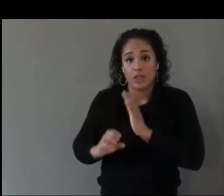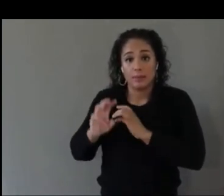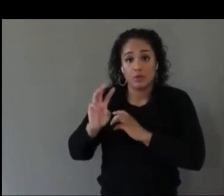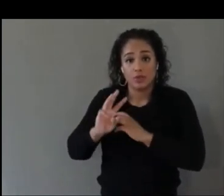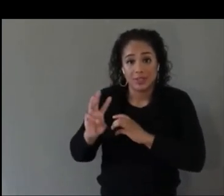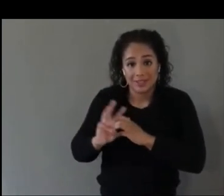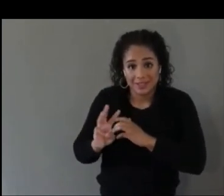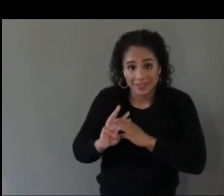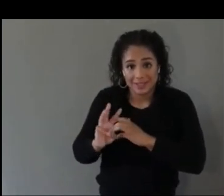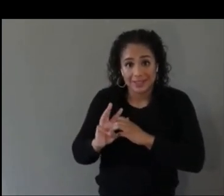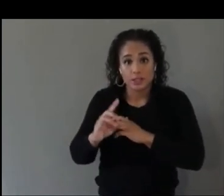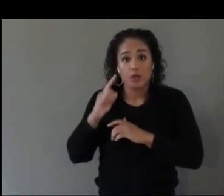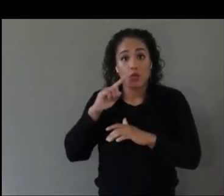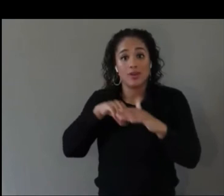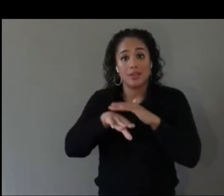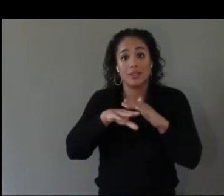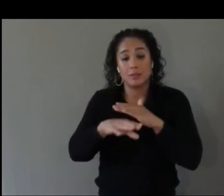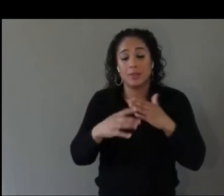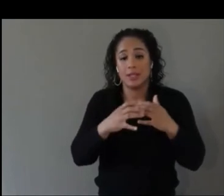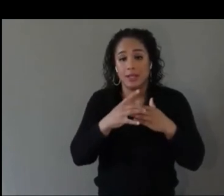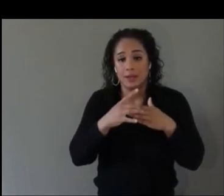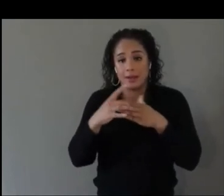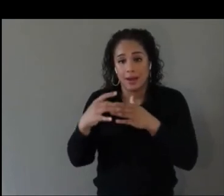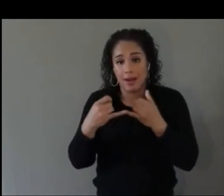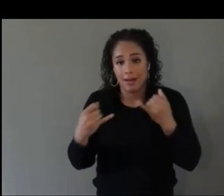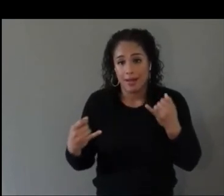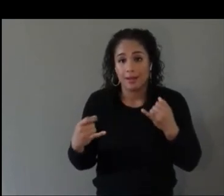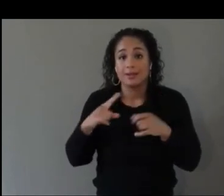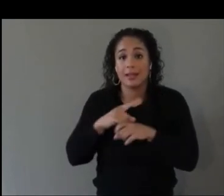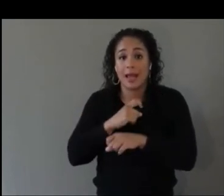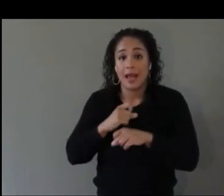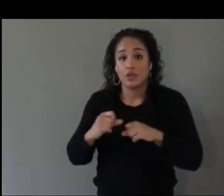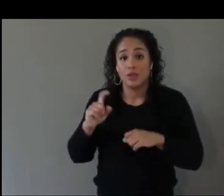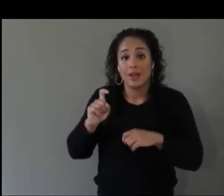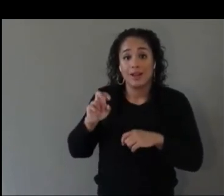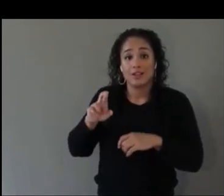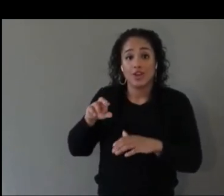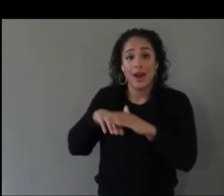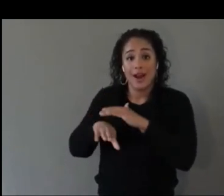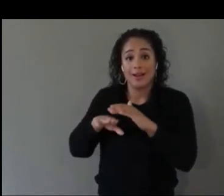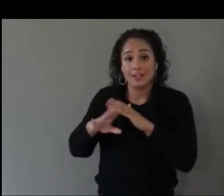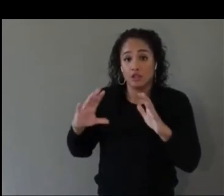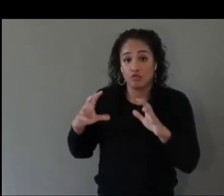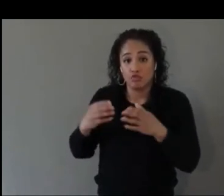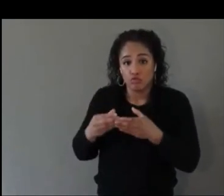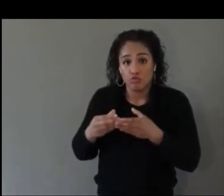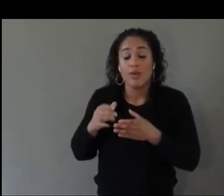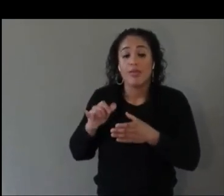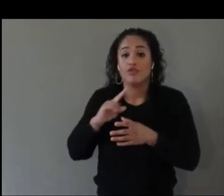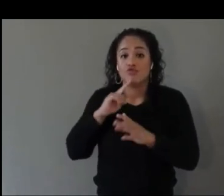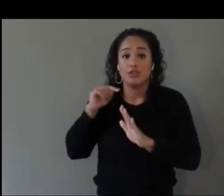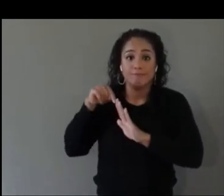This is a comprehensive document that is available if you go to the XR Access web site under resources.